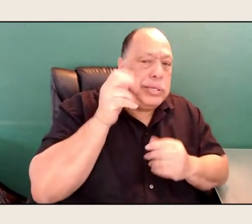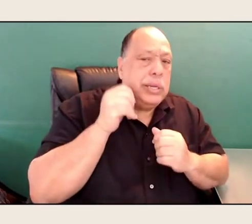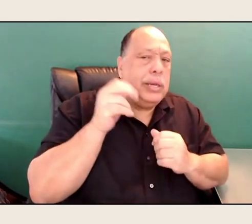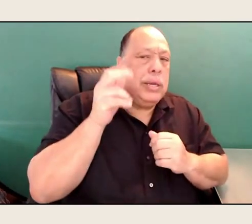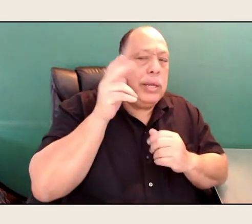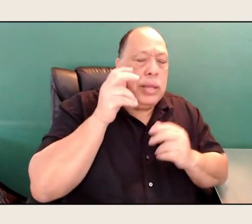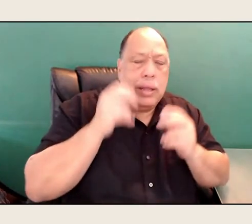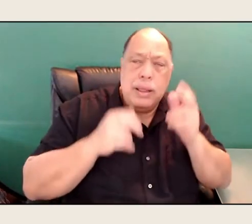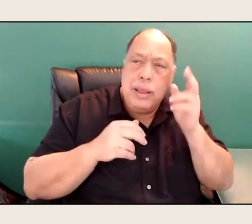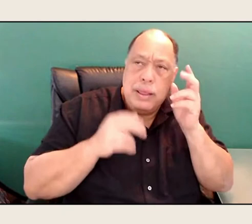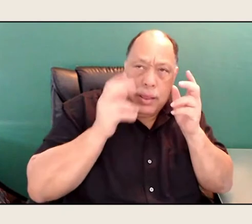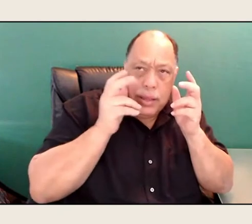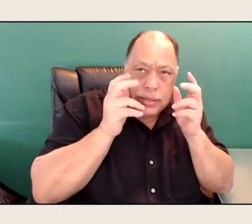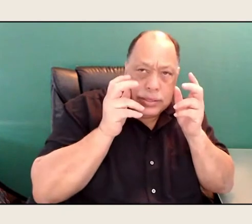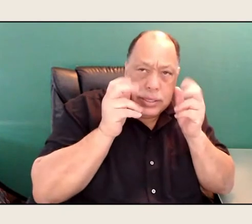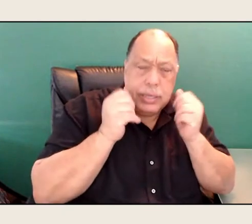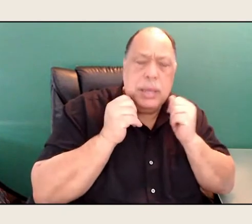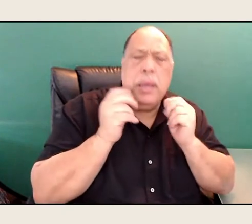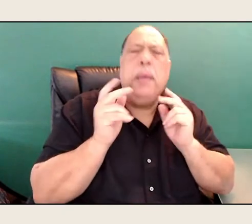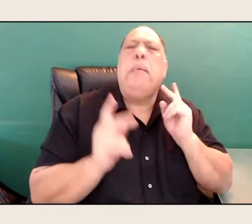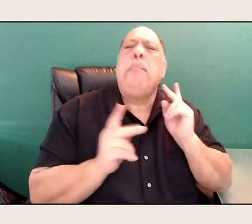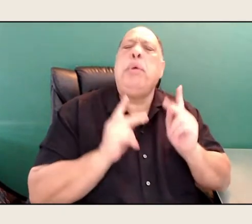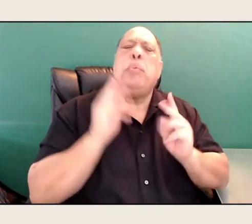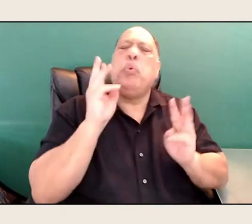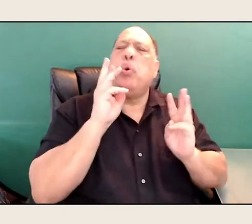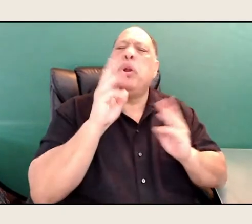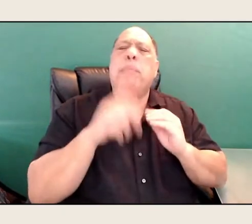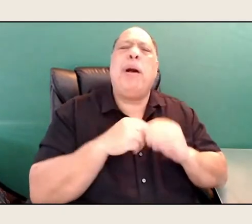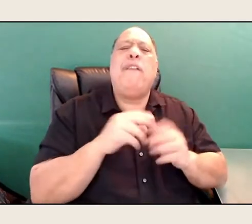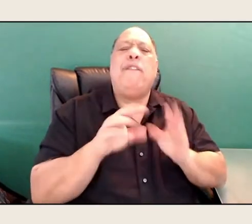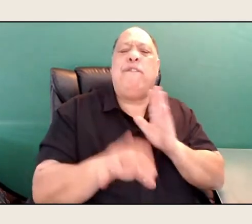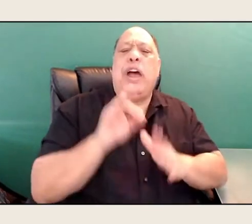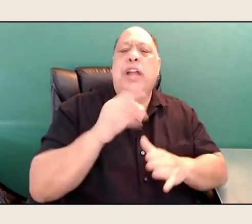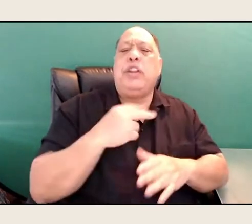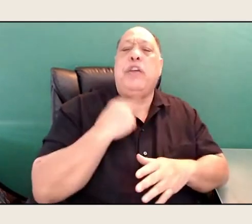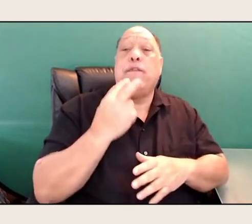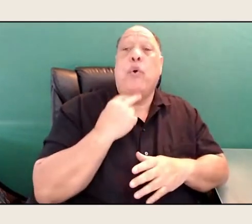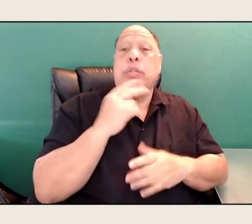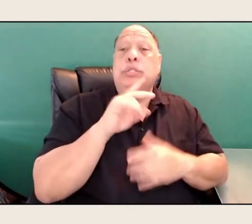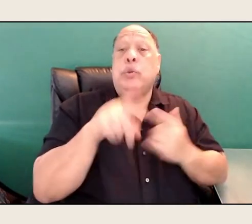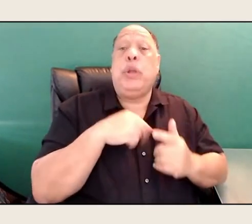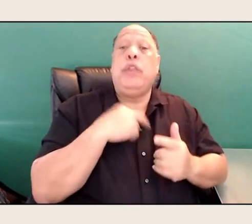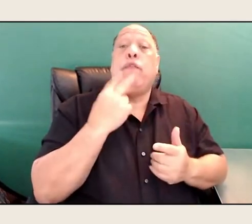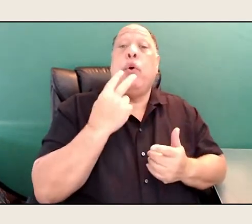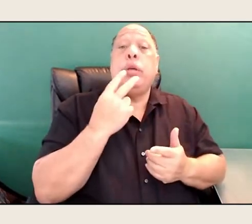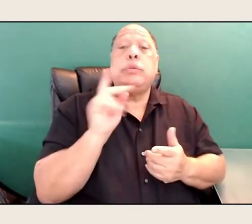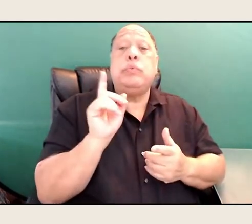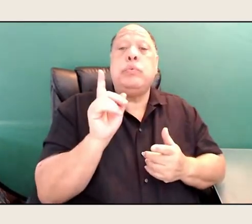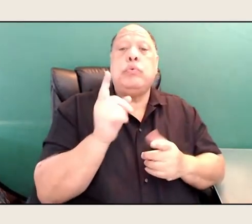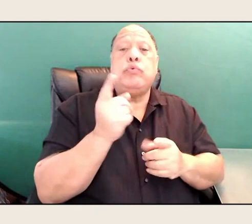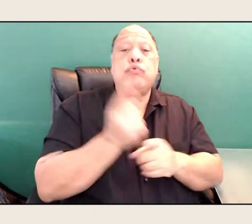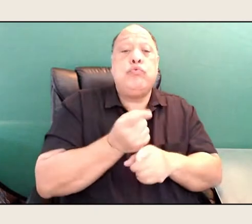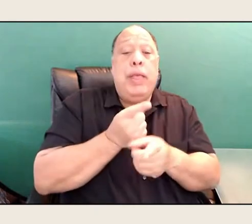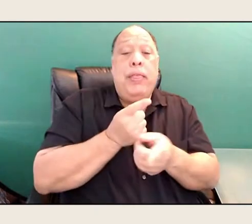People are so worried about finding their voice when their voice is right there. It's really about listening and practicing,